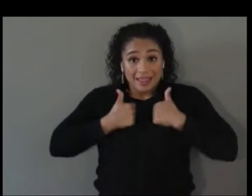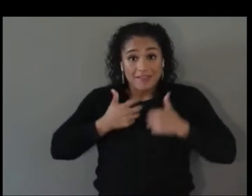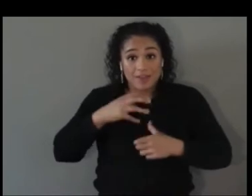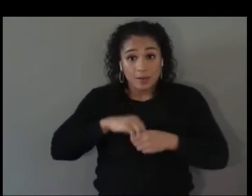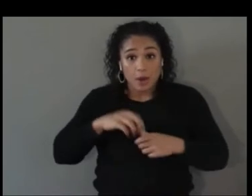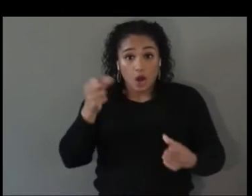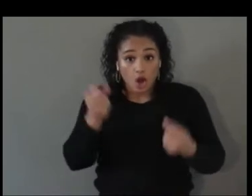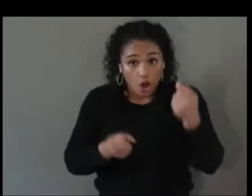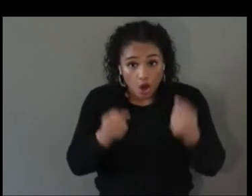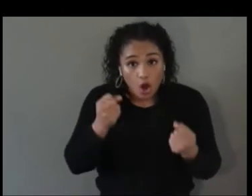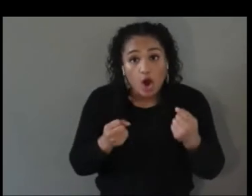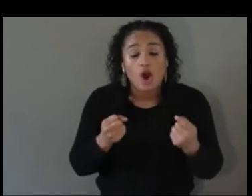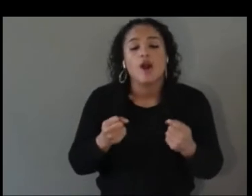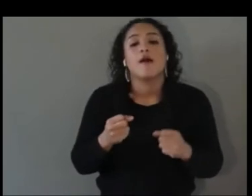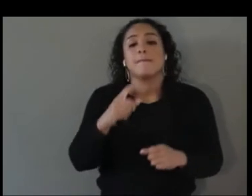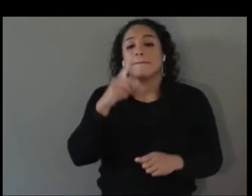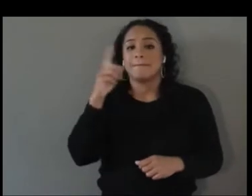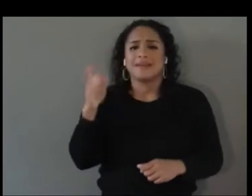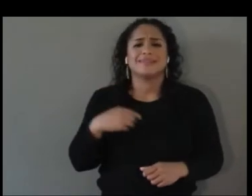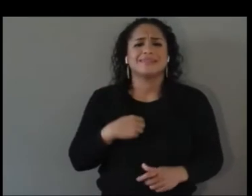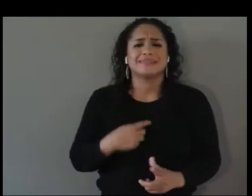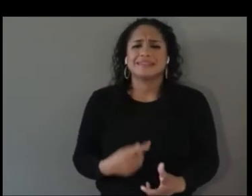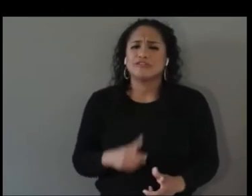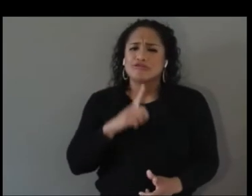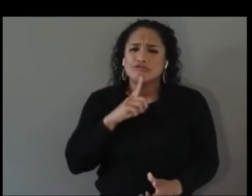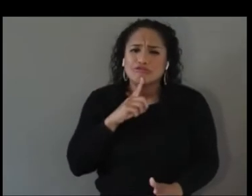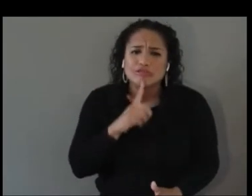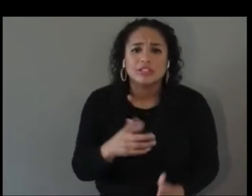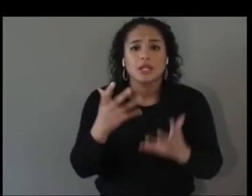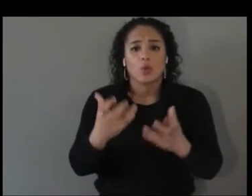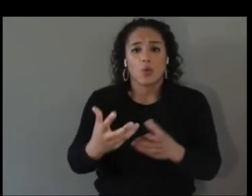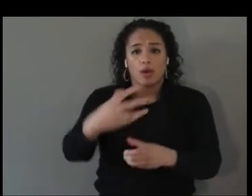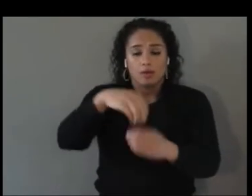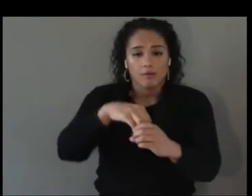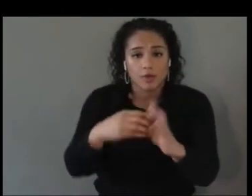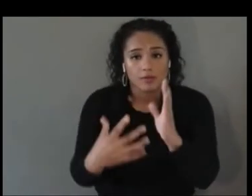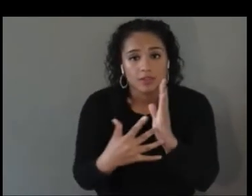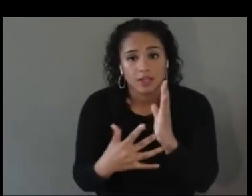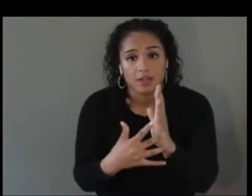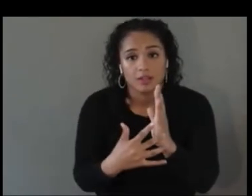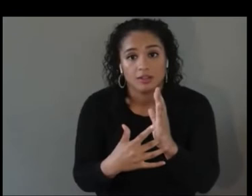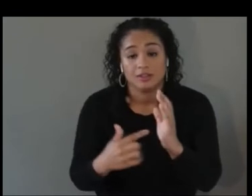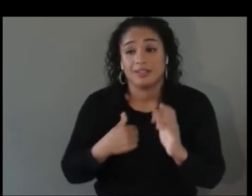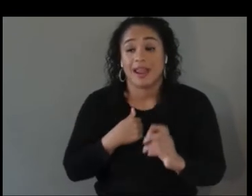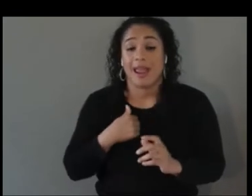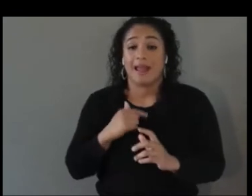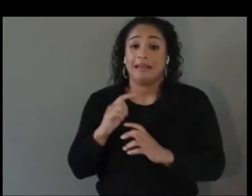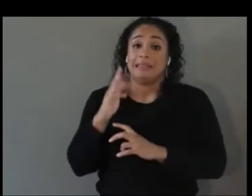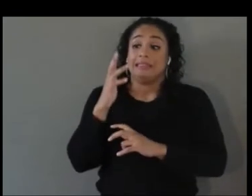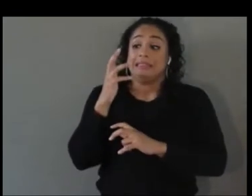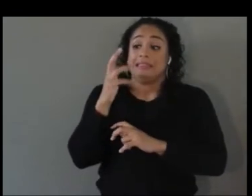wanted to be in technology. I created this platform years later and it wasn't just me.